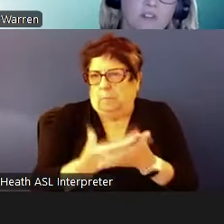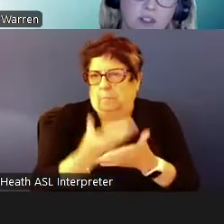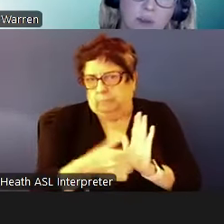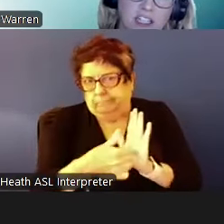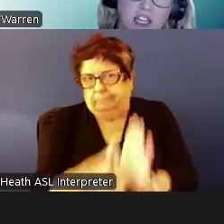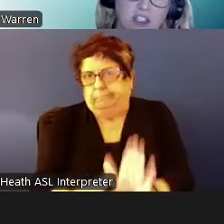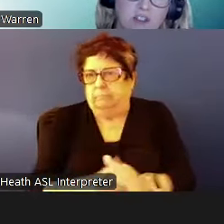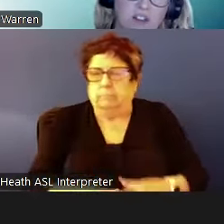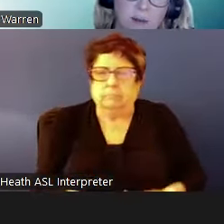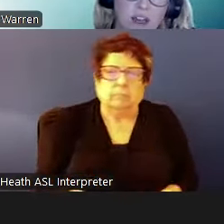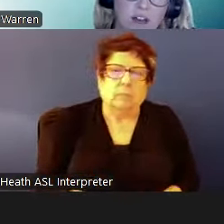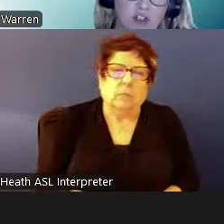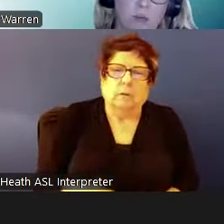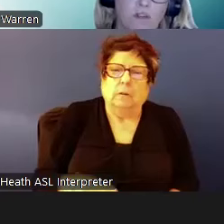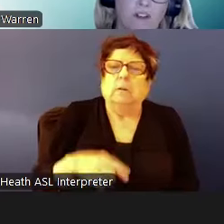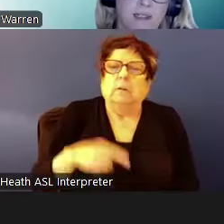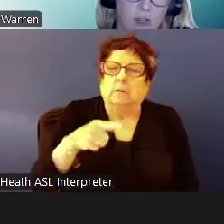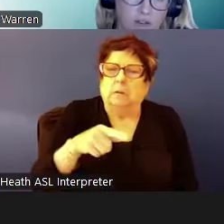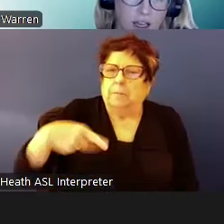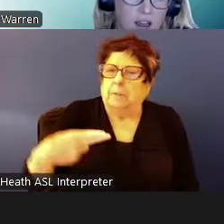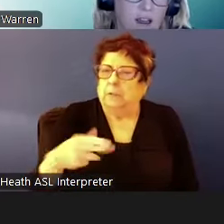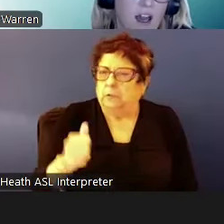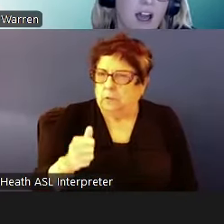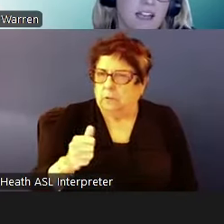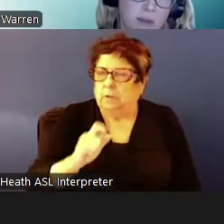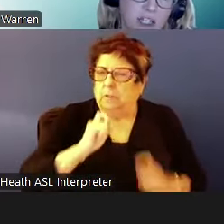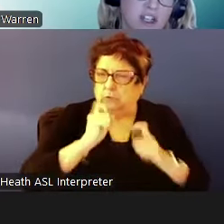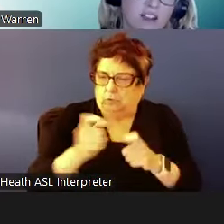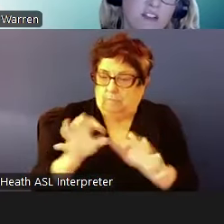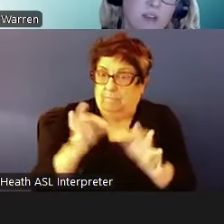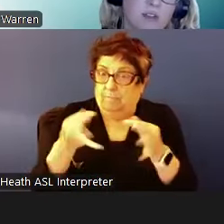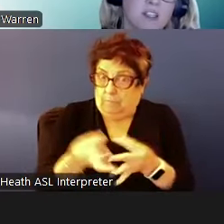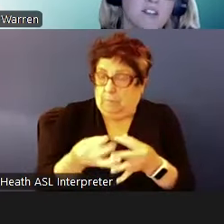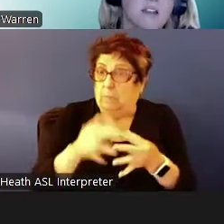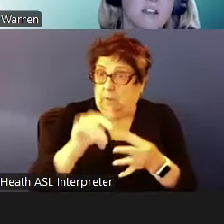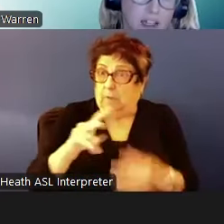So the PHA issues the voucher and provides a briefing. The family receives a lot of